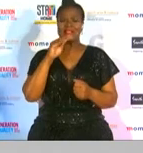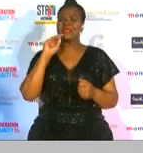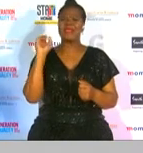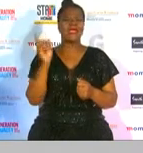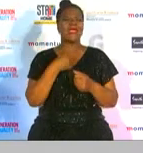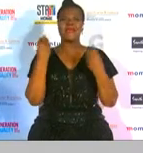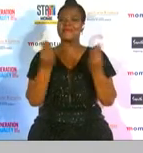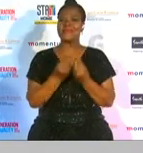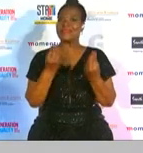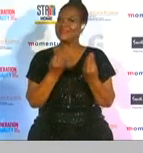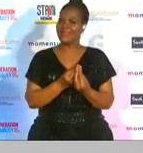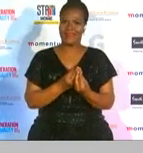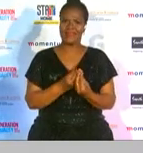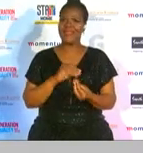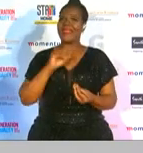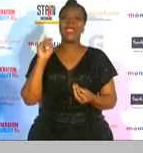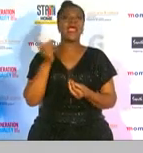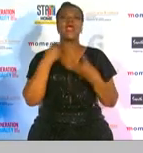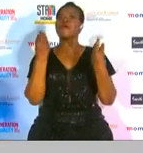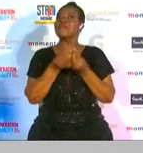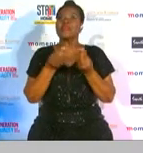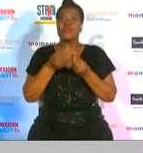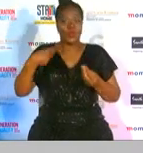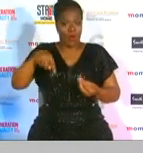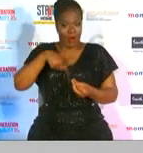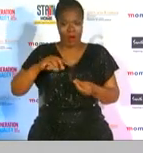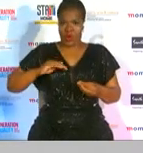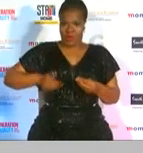it means everything to us as women of south africa to also be represented by